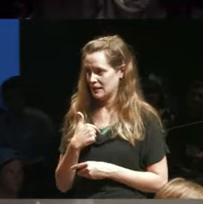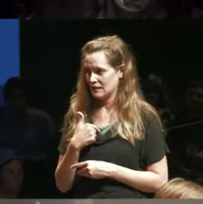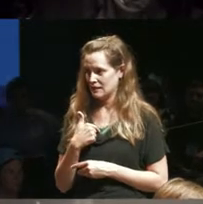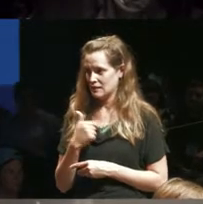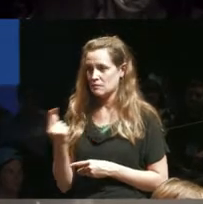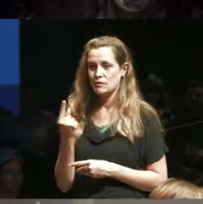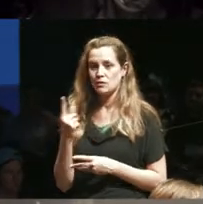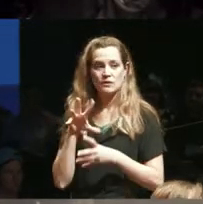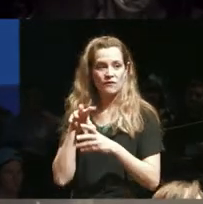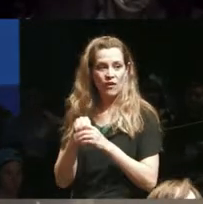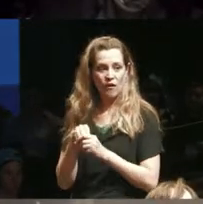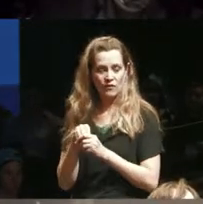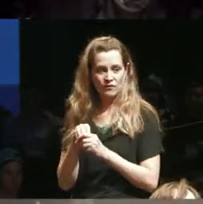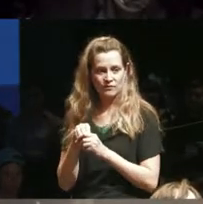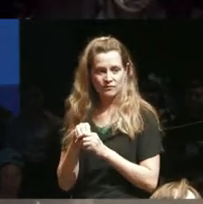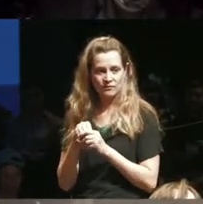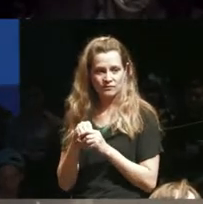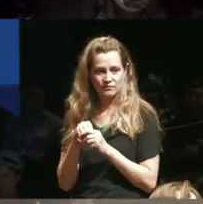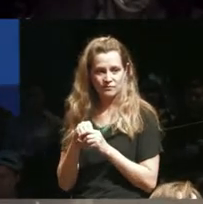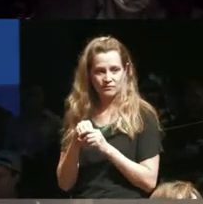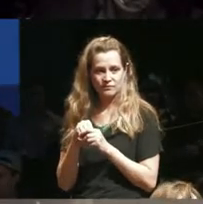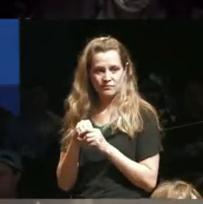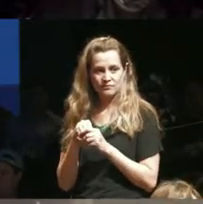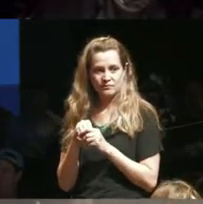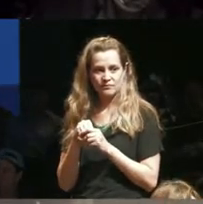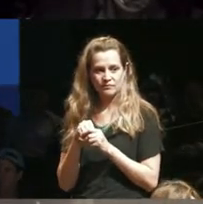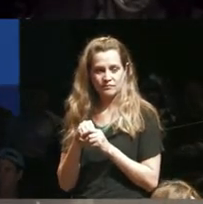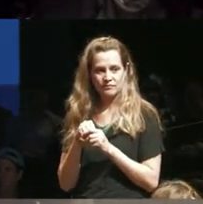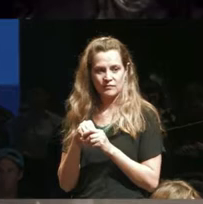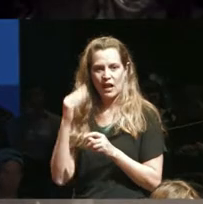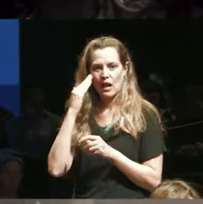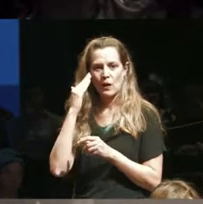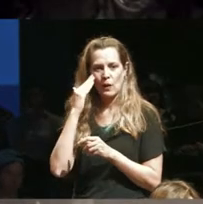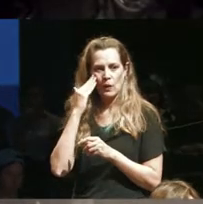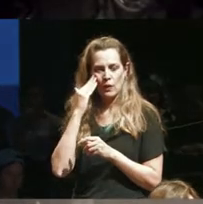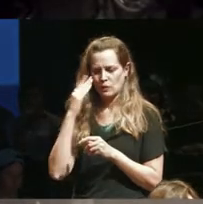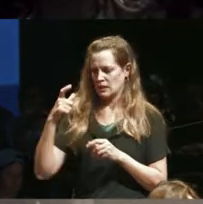involved with and I know that I said something at that conference that that I